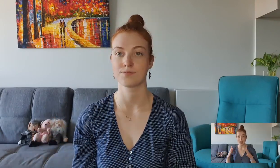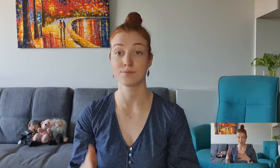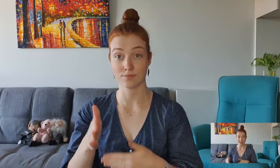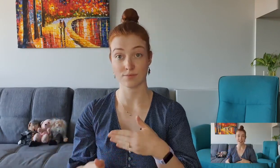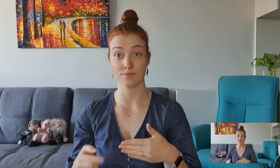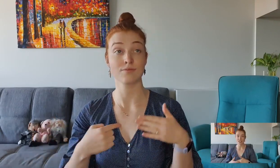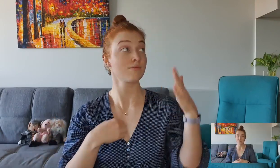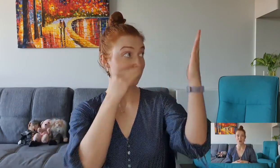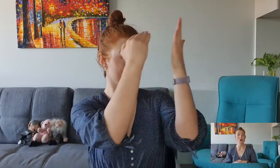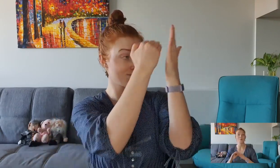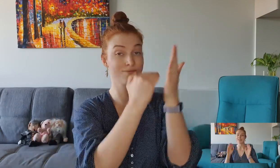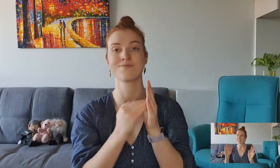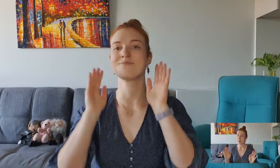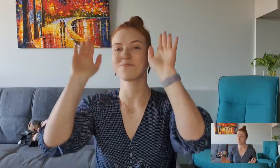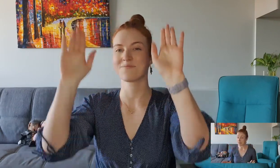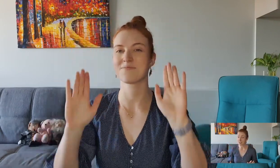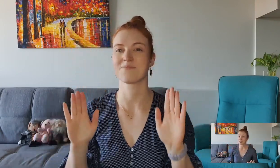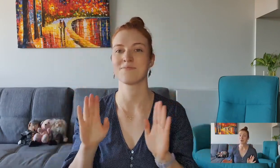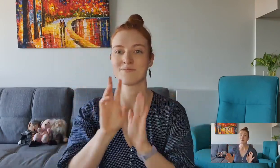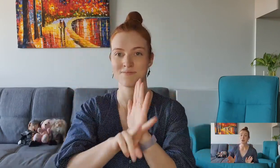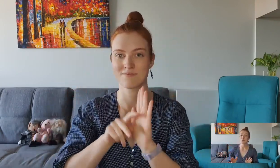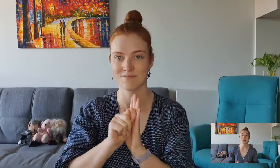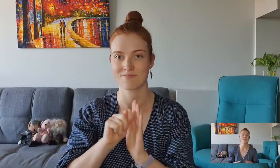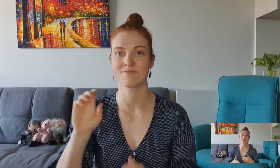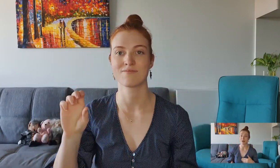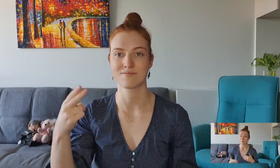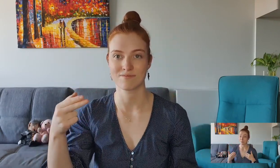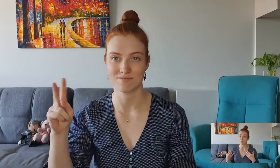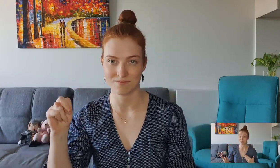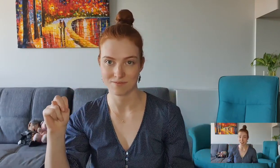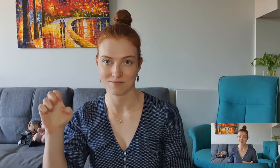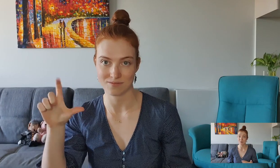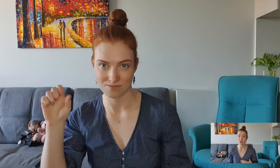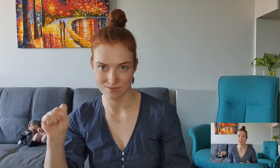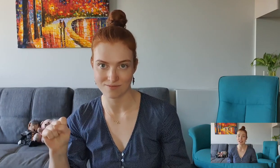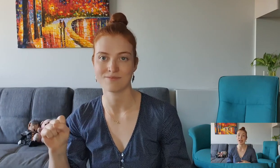At the end of this video, I'll be listing a bunch of YouTube channels run by people of the Deaf community